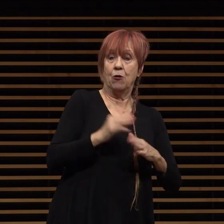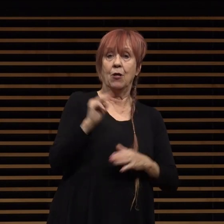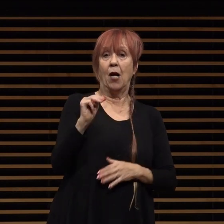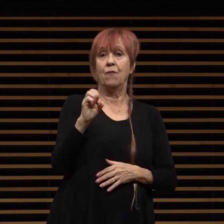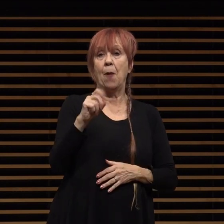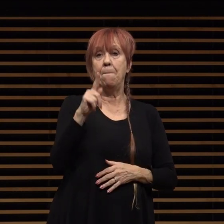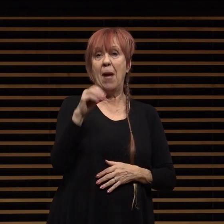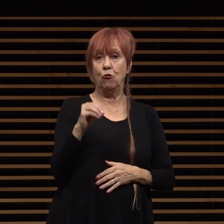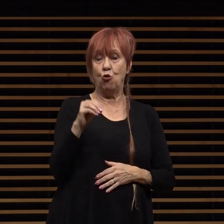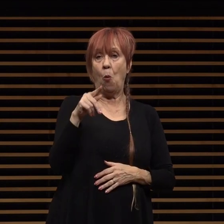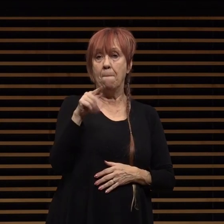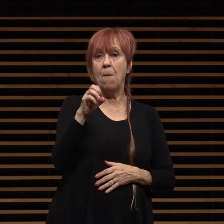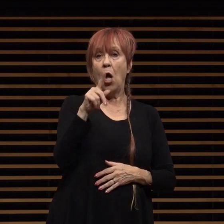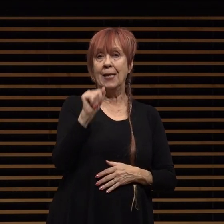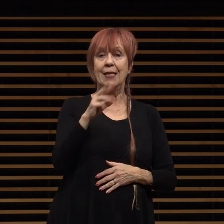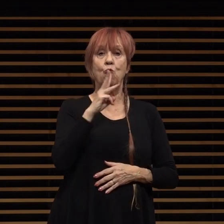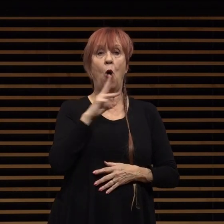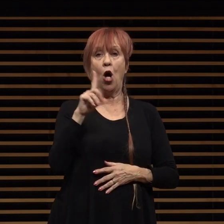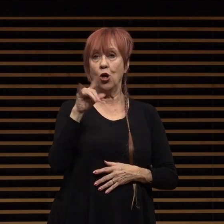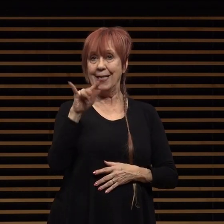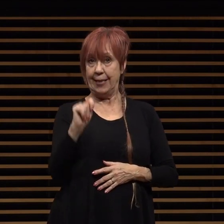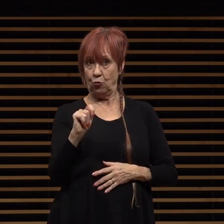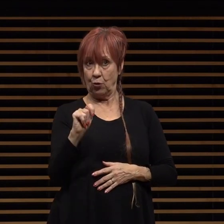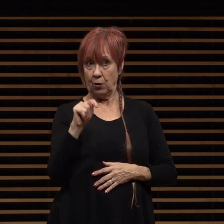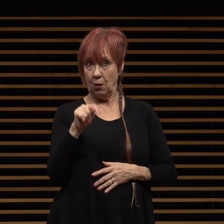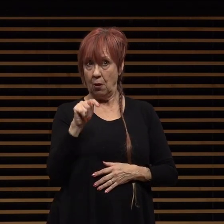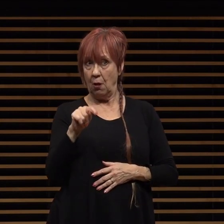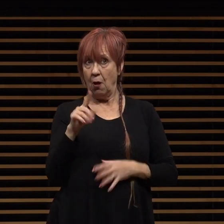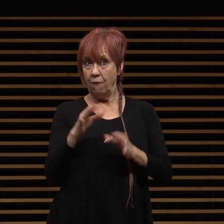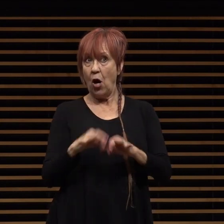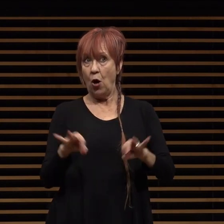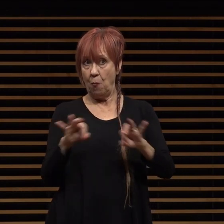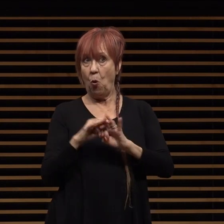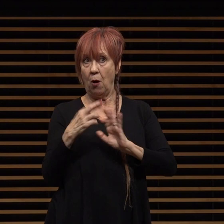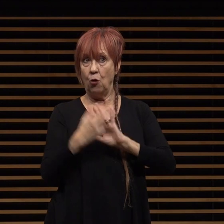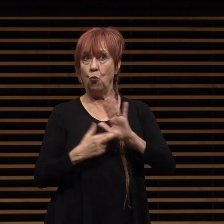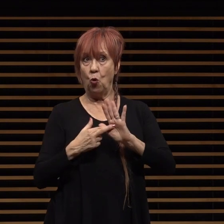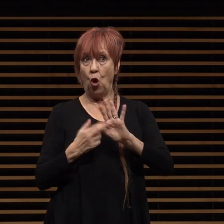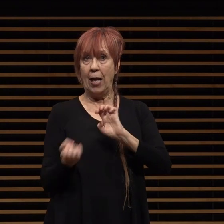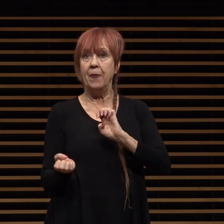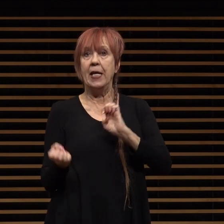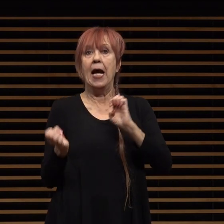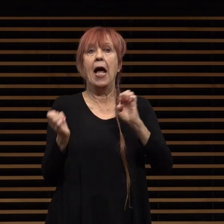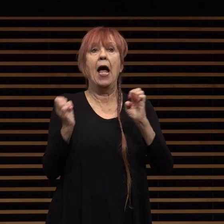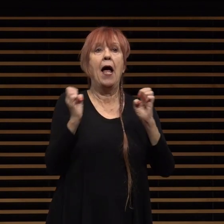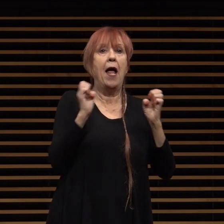district which has played a very important role